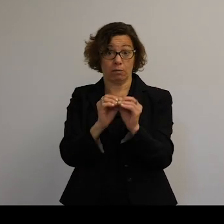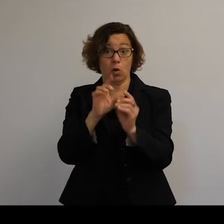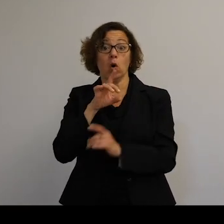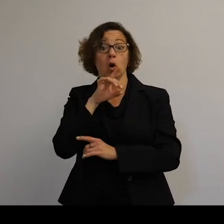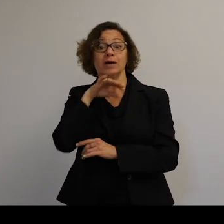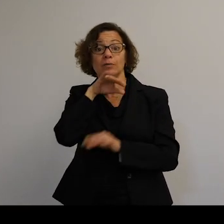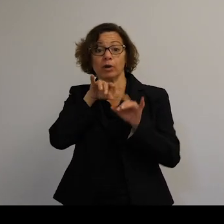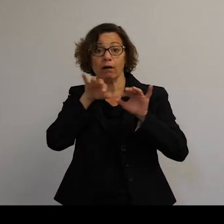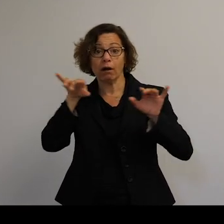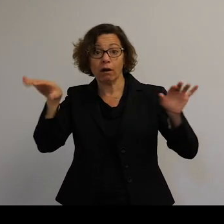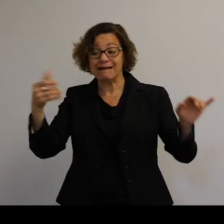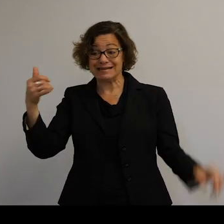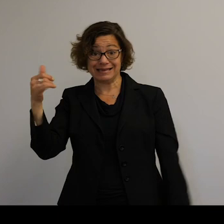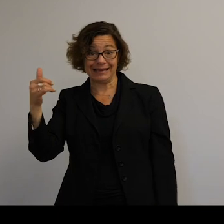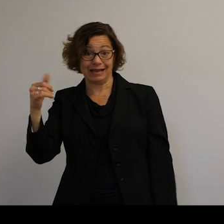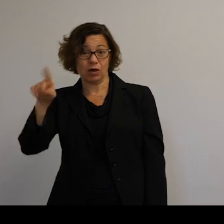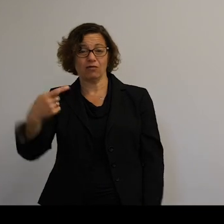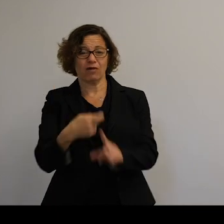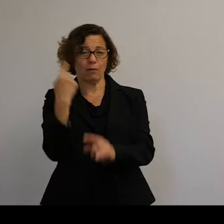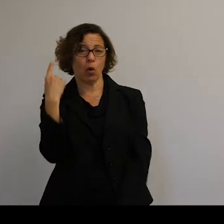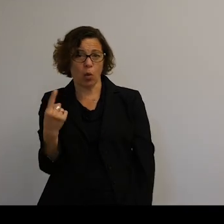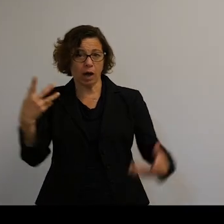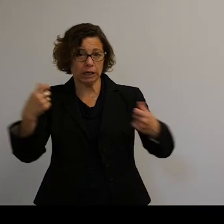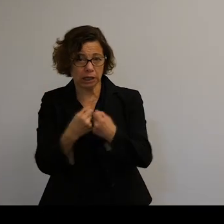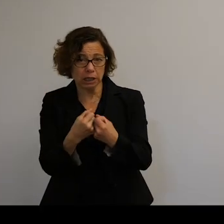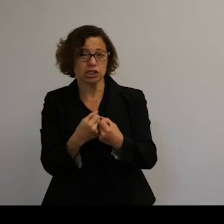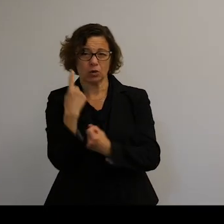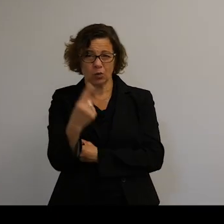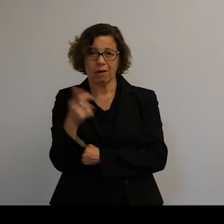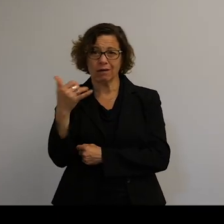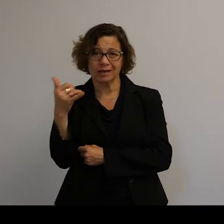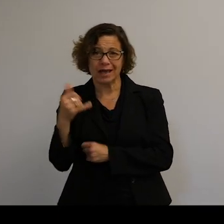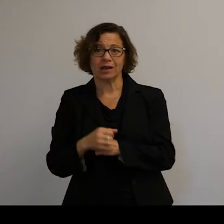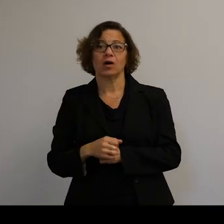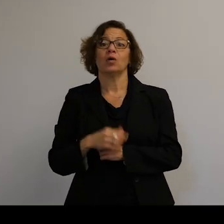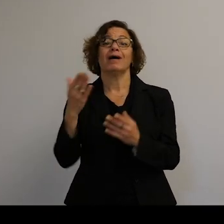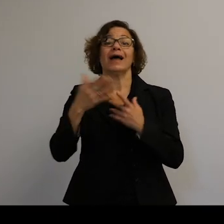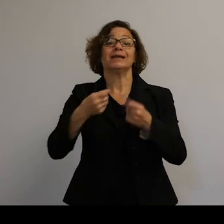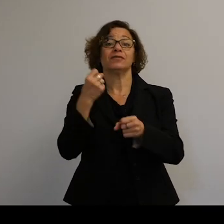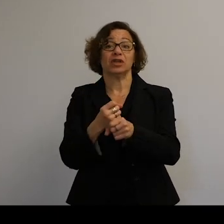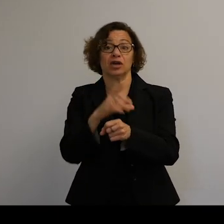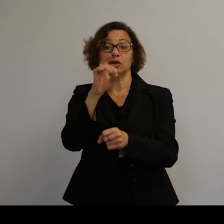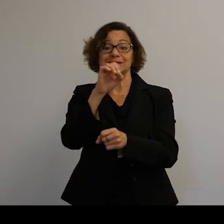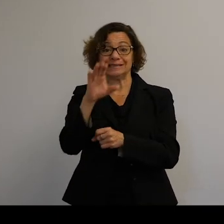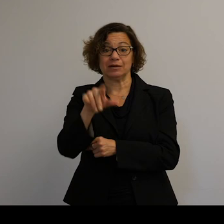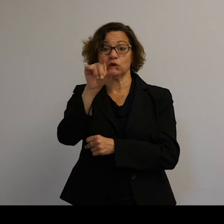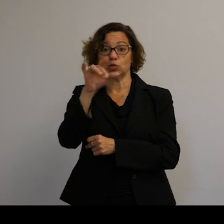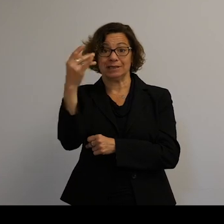All of the yellow objects are from that one satellite. And by the end of the year, the debris has continued to spread.